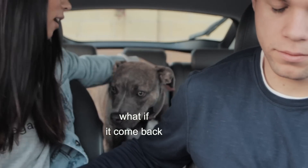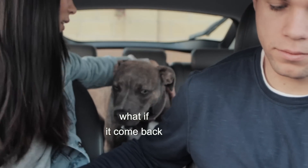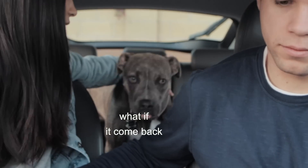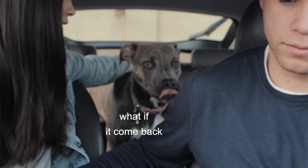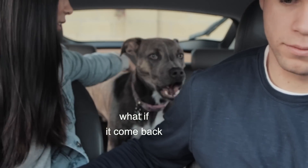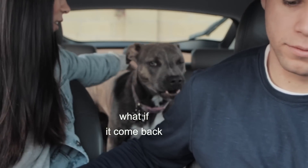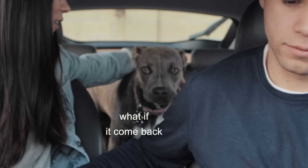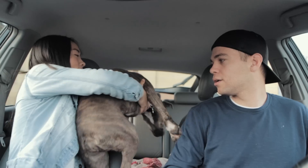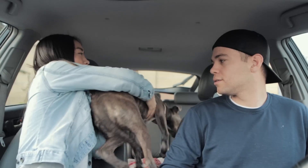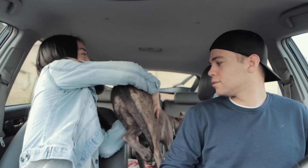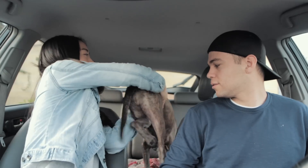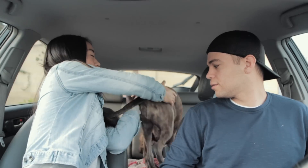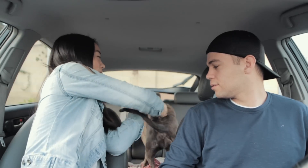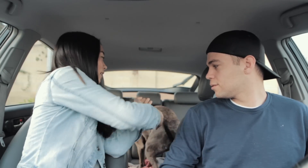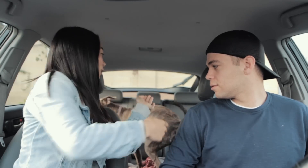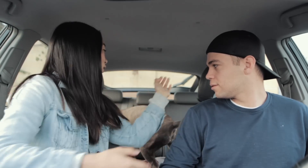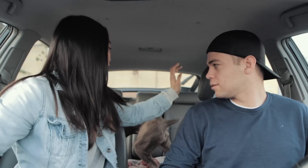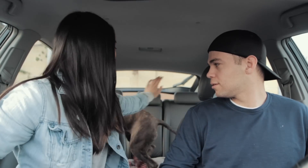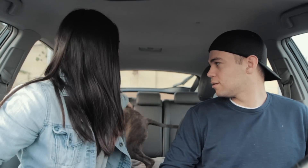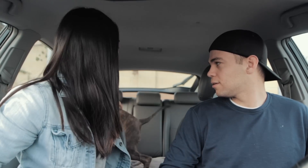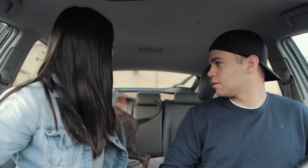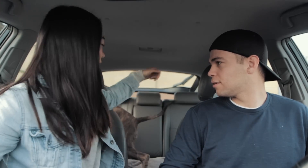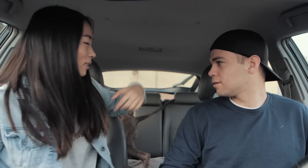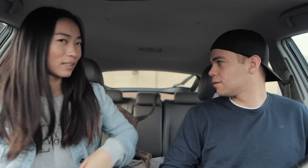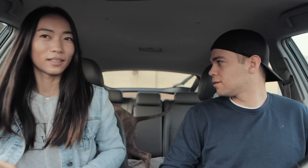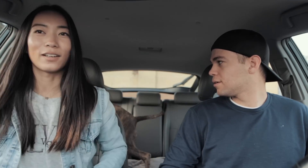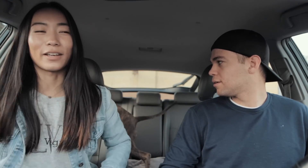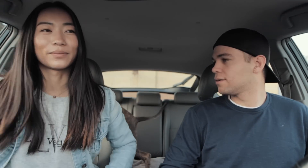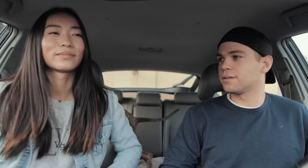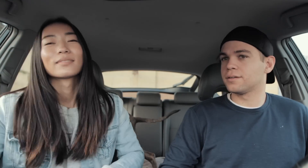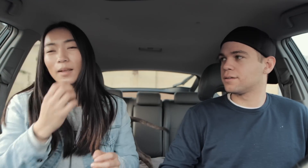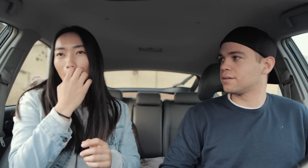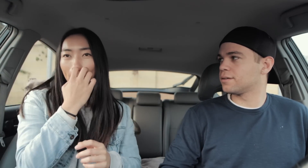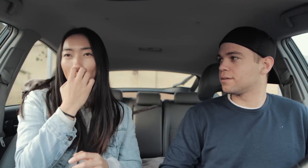E: the cat is gone E: go back there E: you're good baby E: okay *whining*